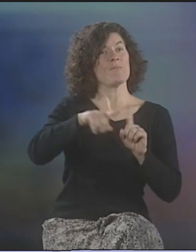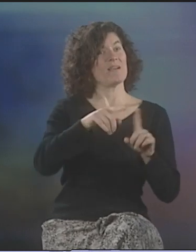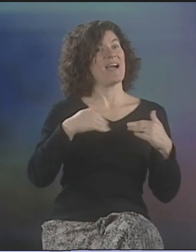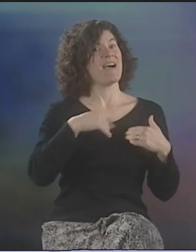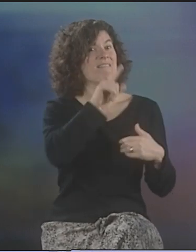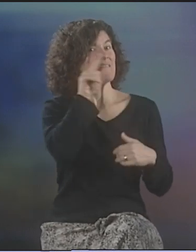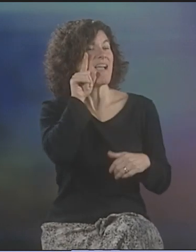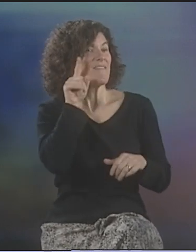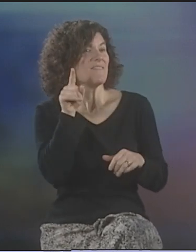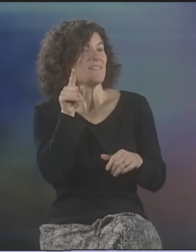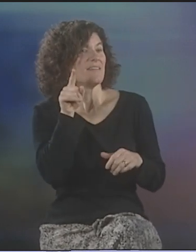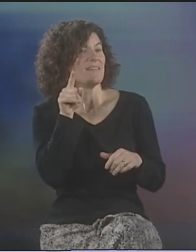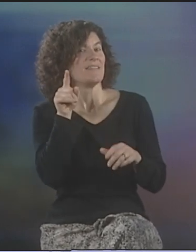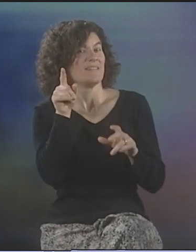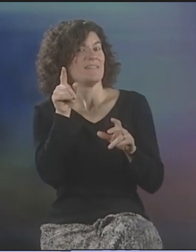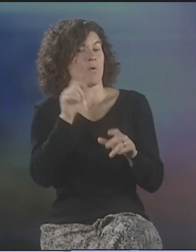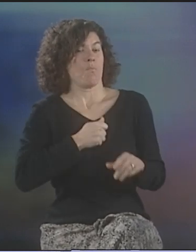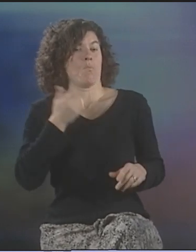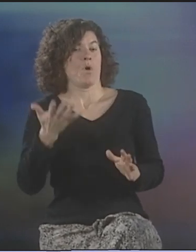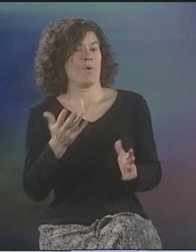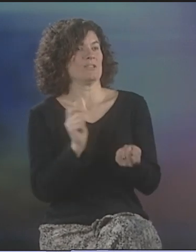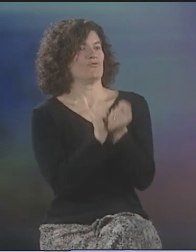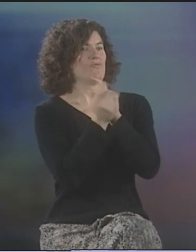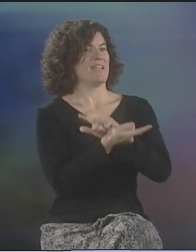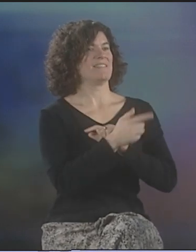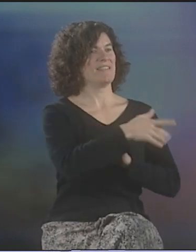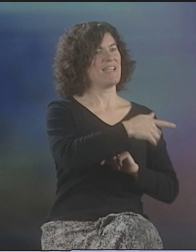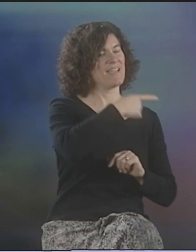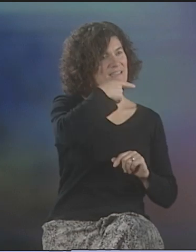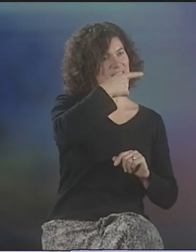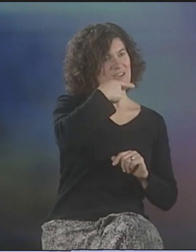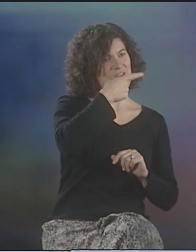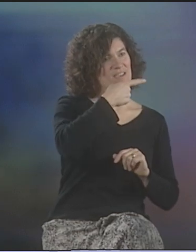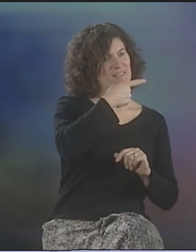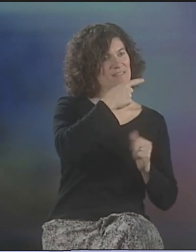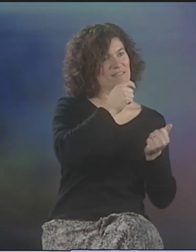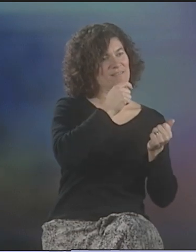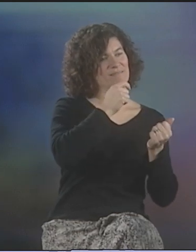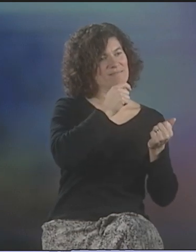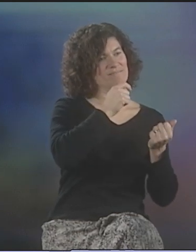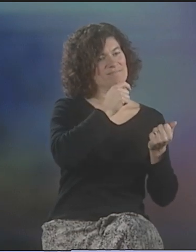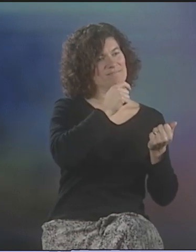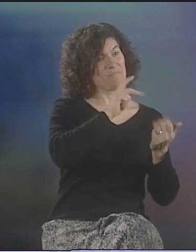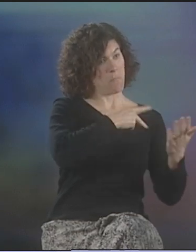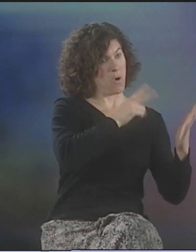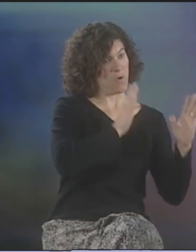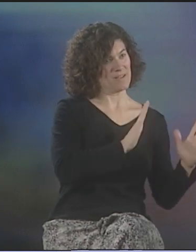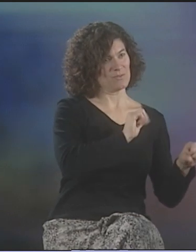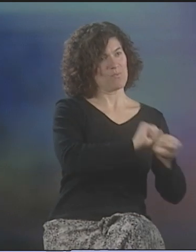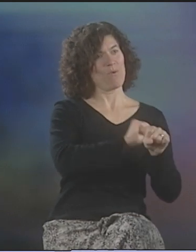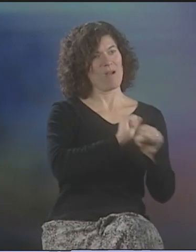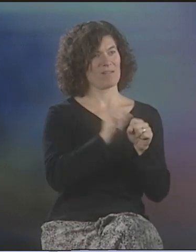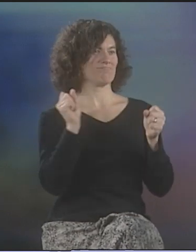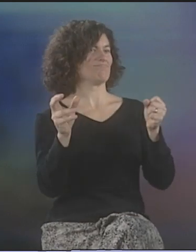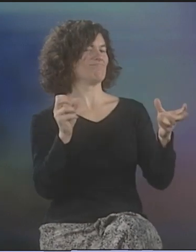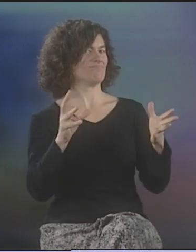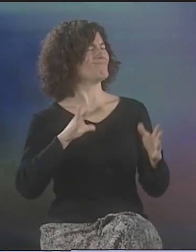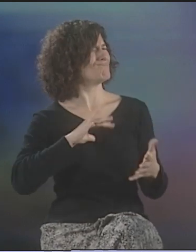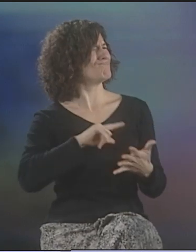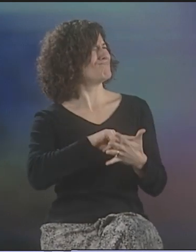BUT YOU'D HAVE VOICES, VOICE INTERPRETERS. SO, YOU'D HAVE DEAF POETRY TRANSLATED BY A HEARING POET.